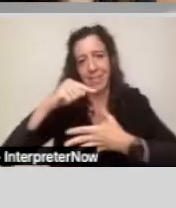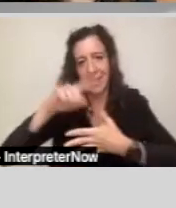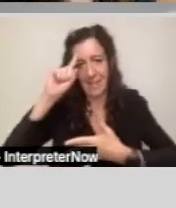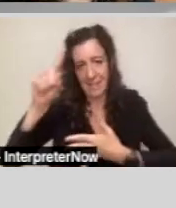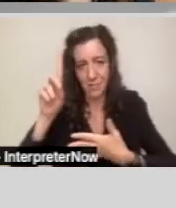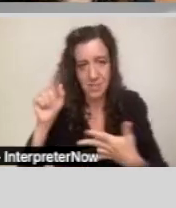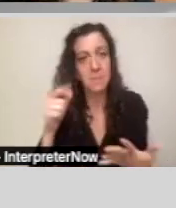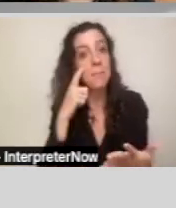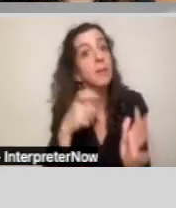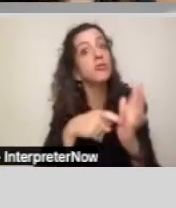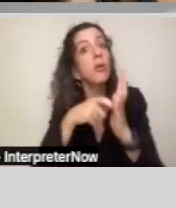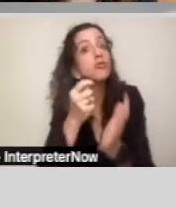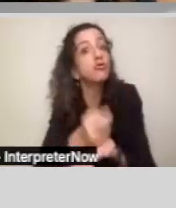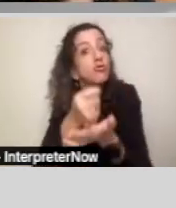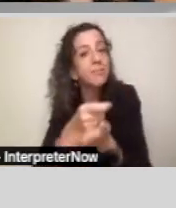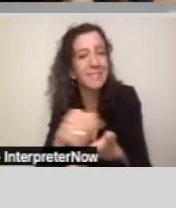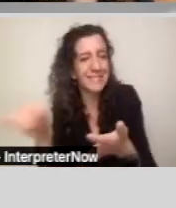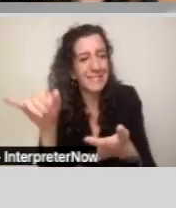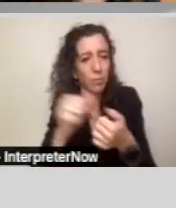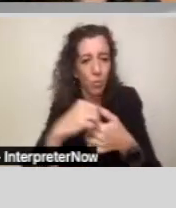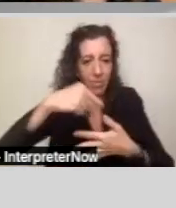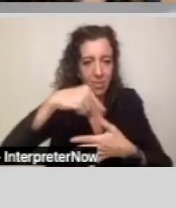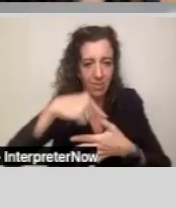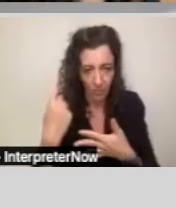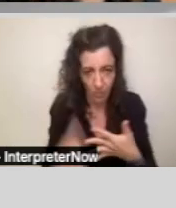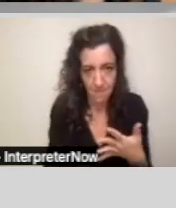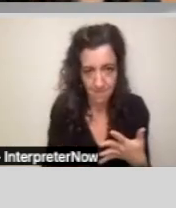similar to that required for the intellectual disability.